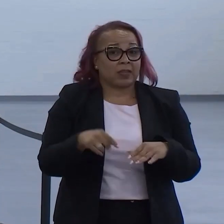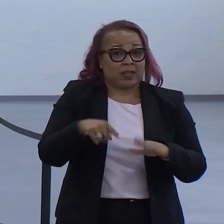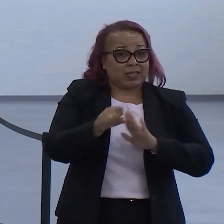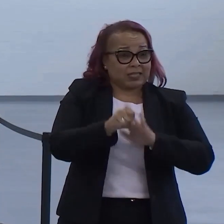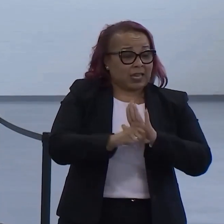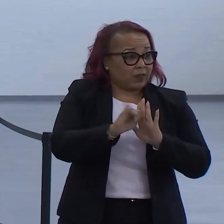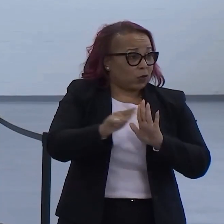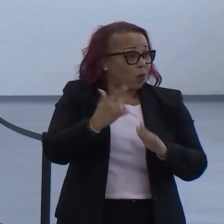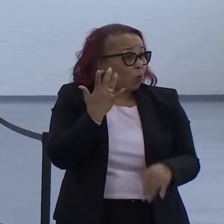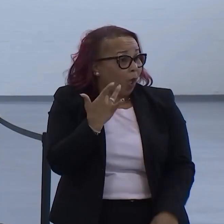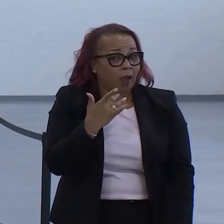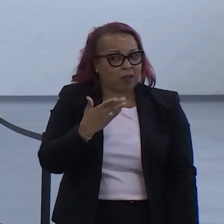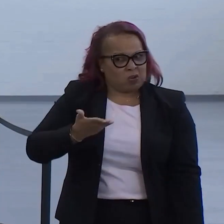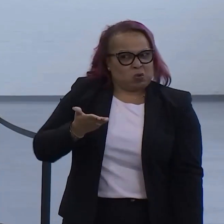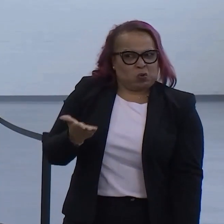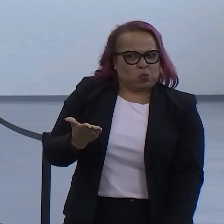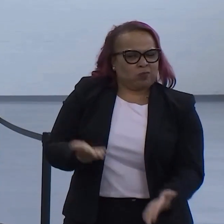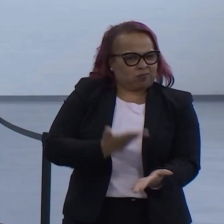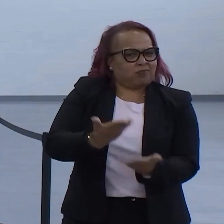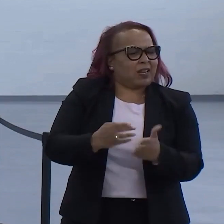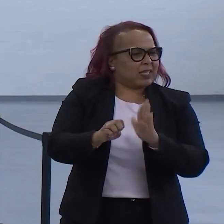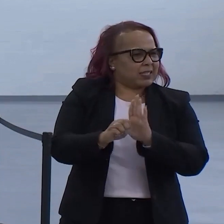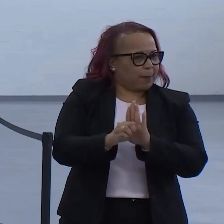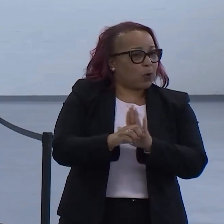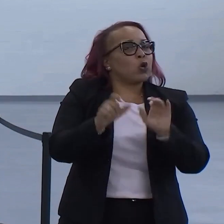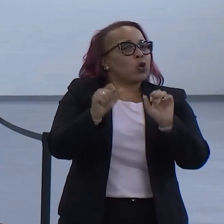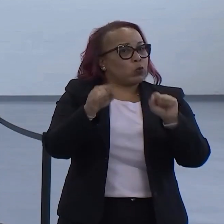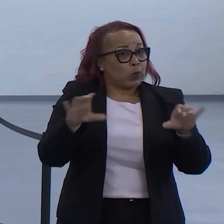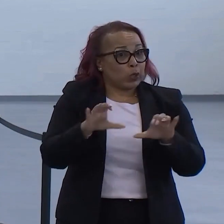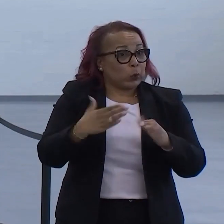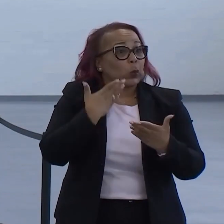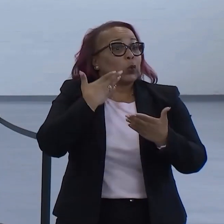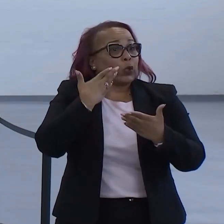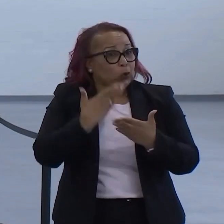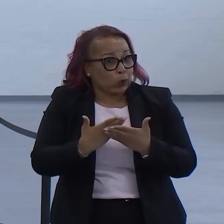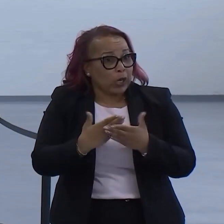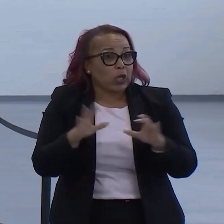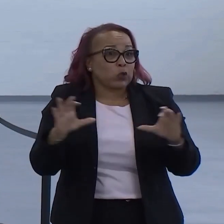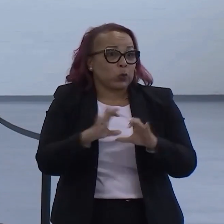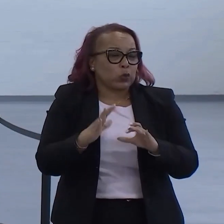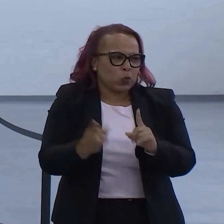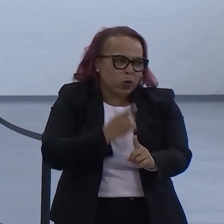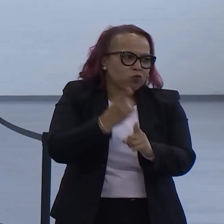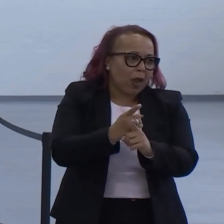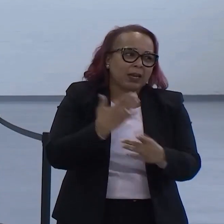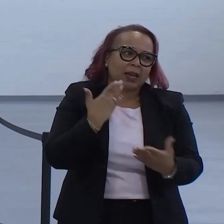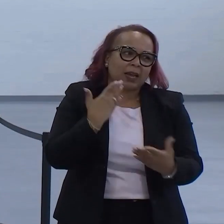because you are the example that you can do it good and you can do it right. And I thank you for that.